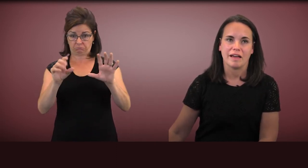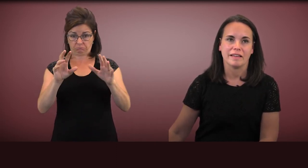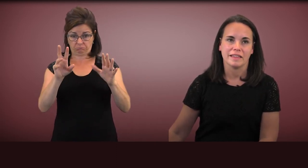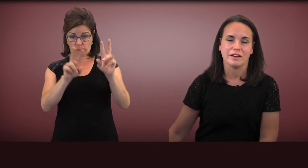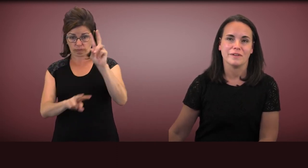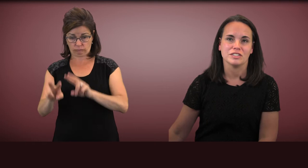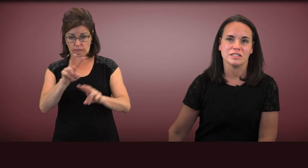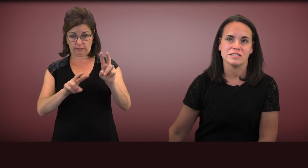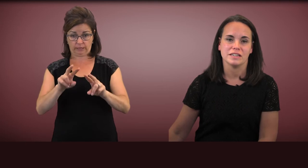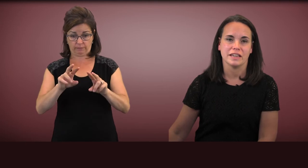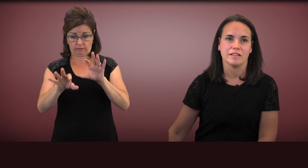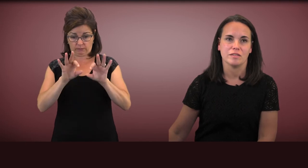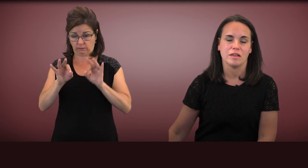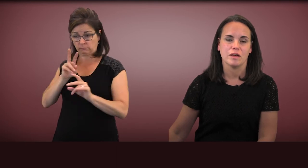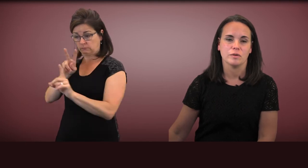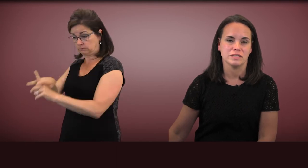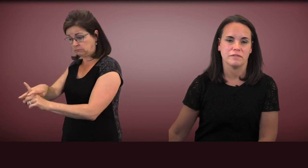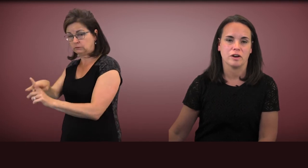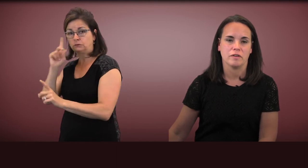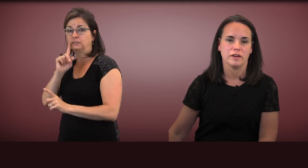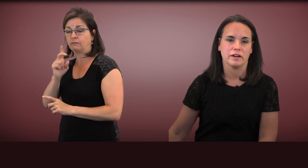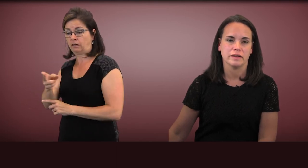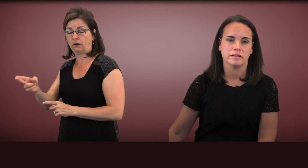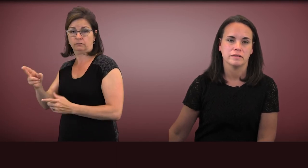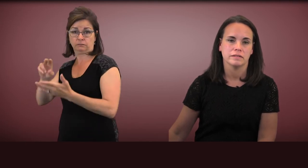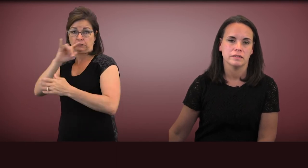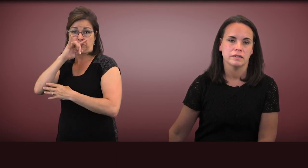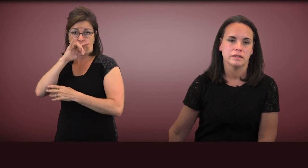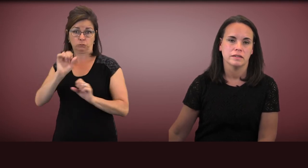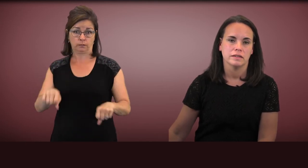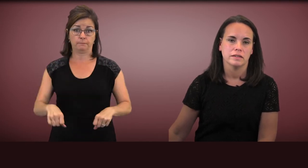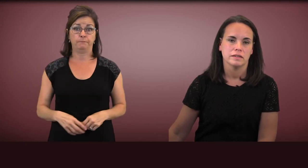applying the interventions to kids who are deaf and hard of hearing.